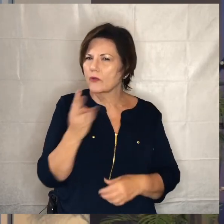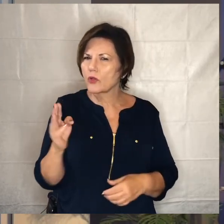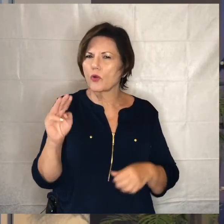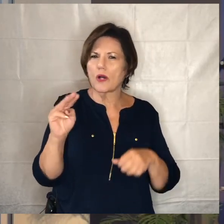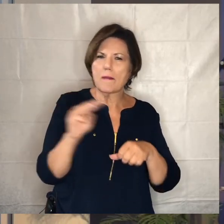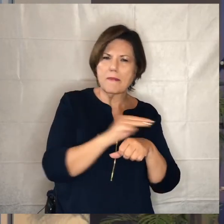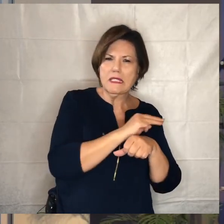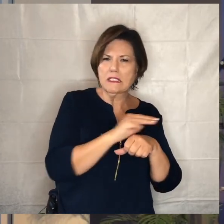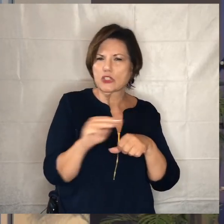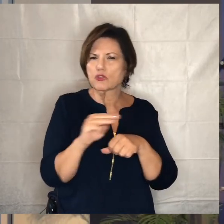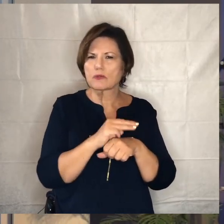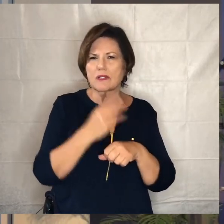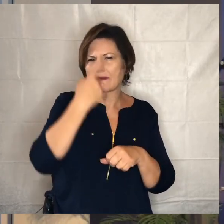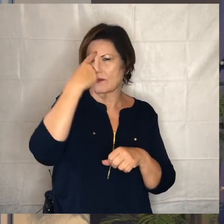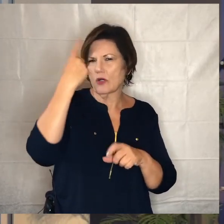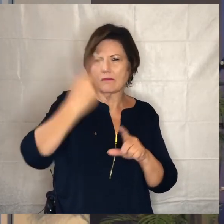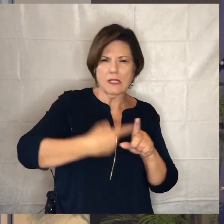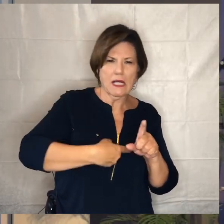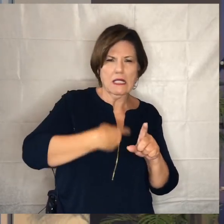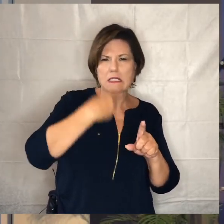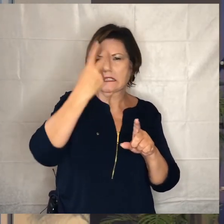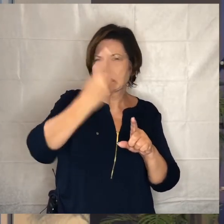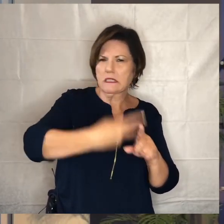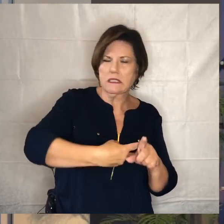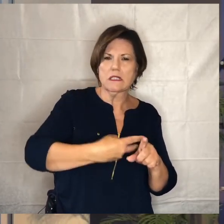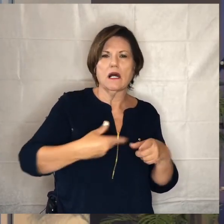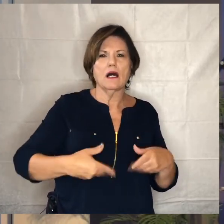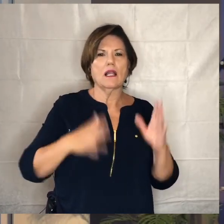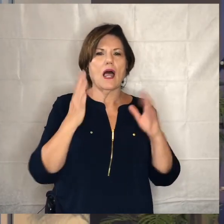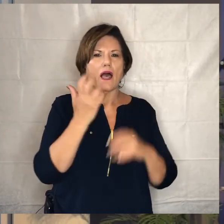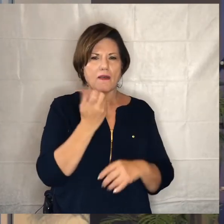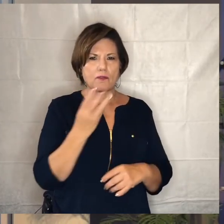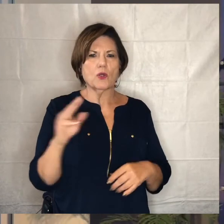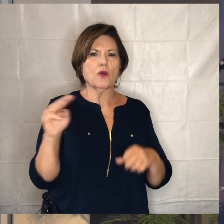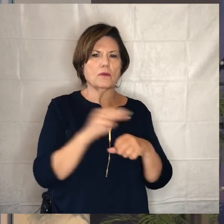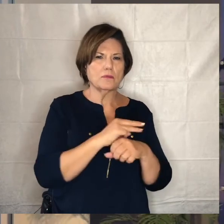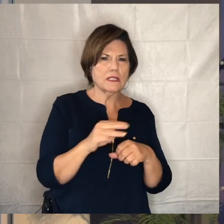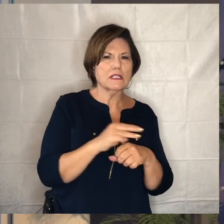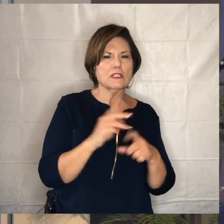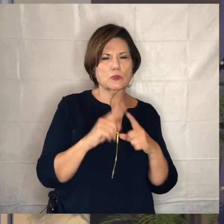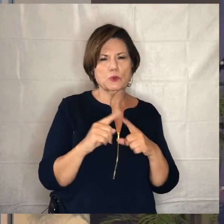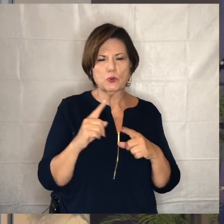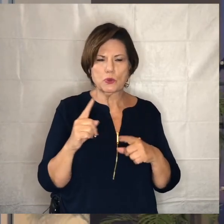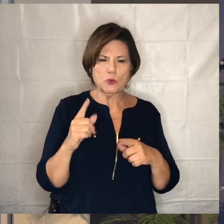for about the next month month and a half we're going to allow a couple of those ministry to kind of experiment with ways